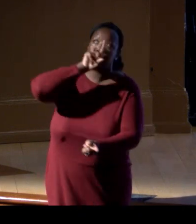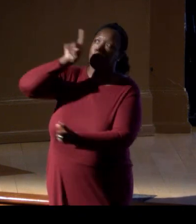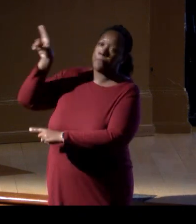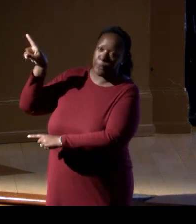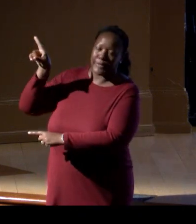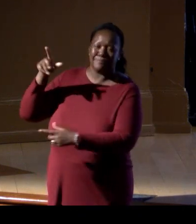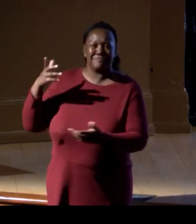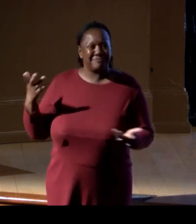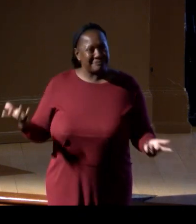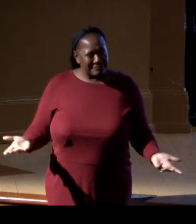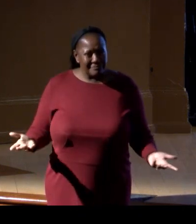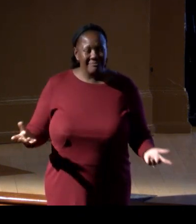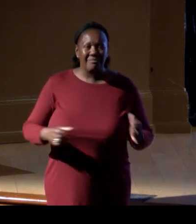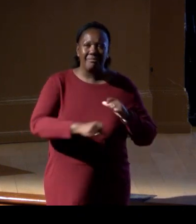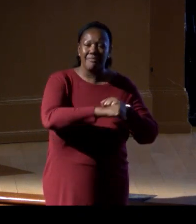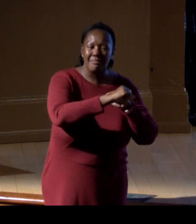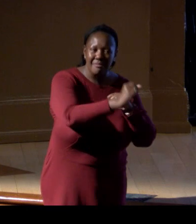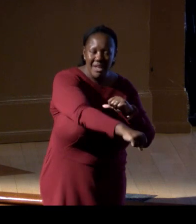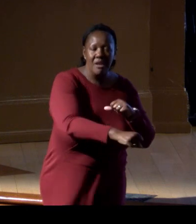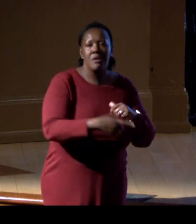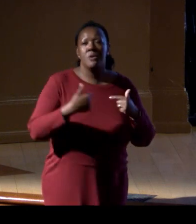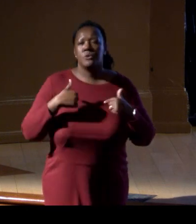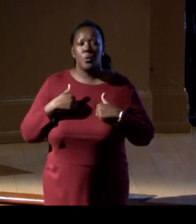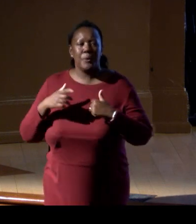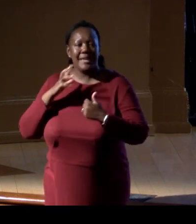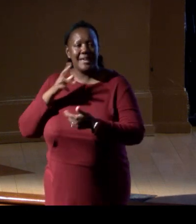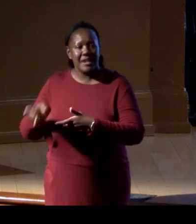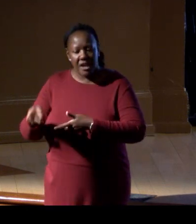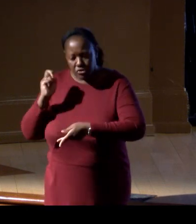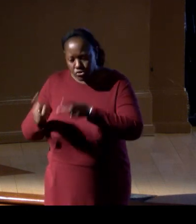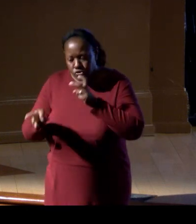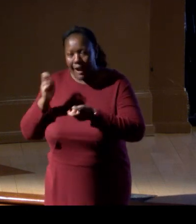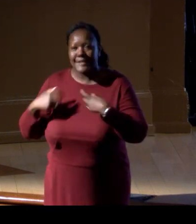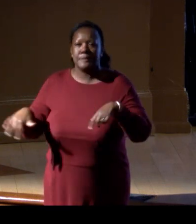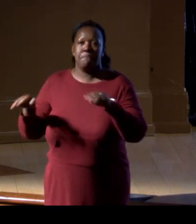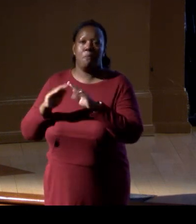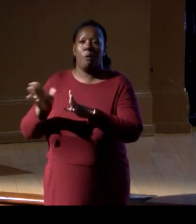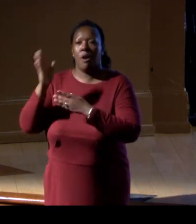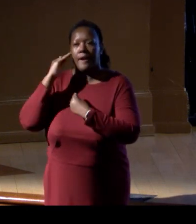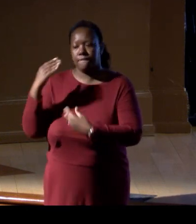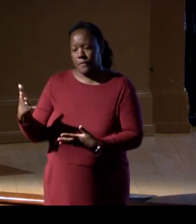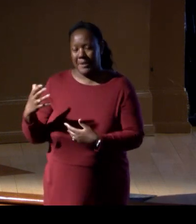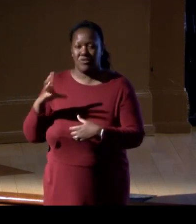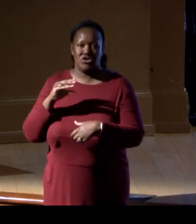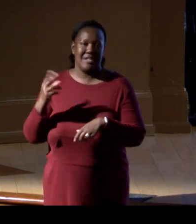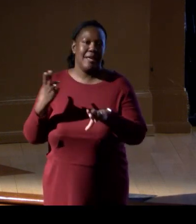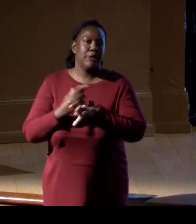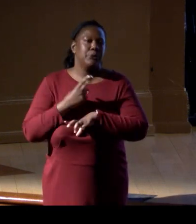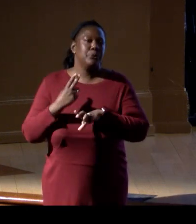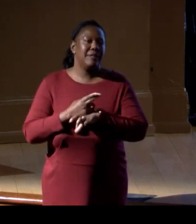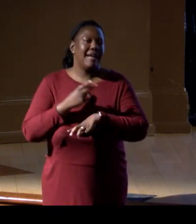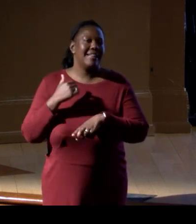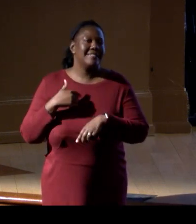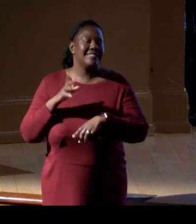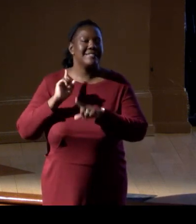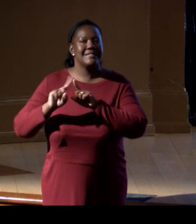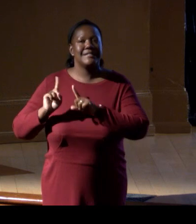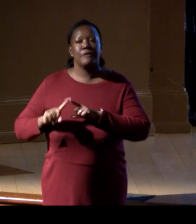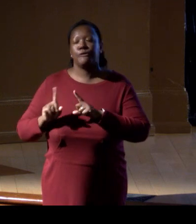So it gets us into extracting amount of information and utilizing platforms of opportunity,